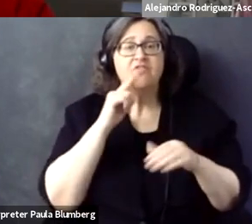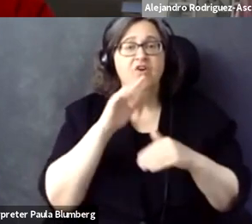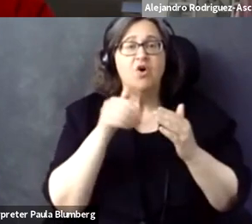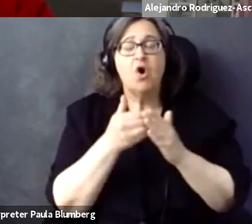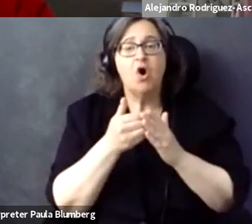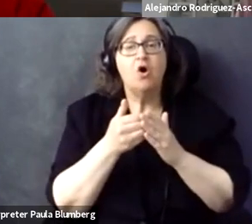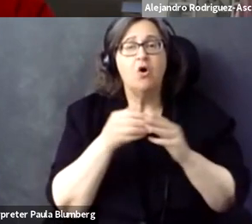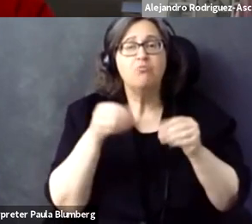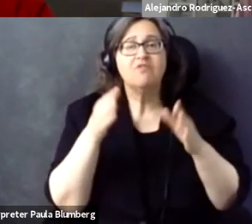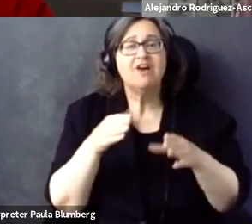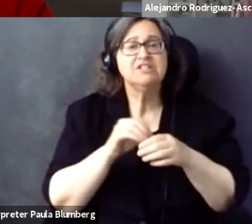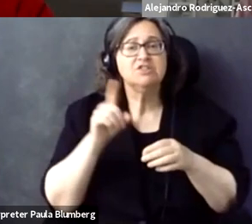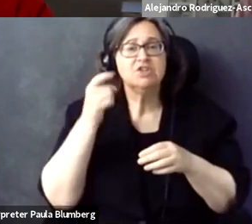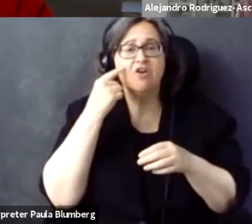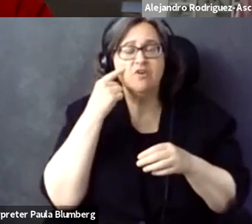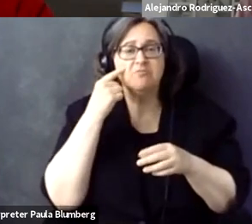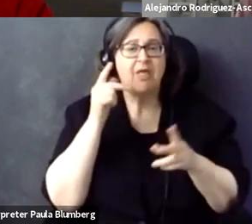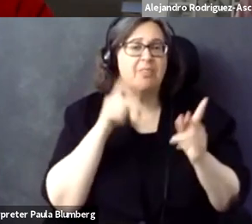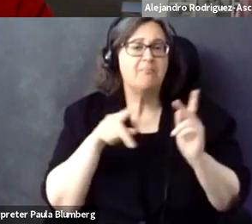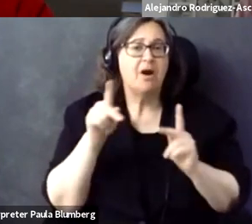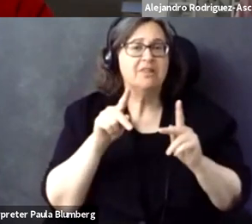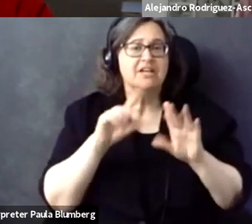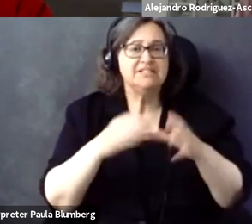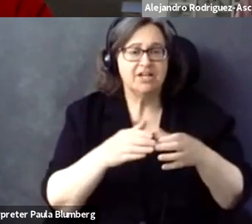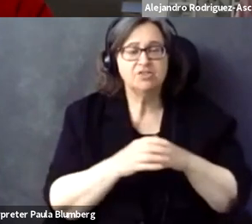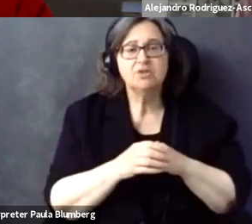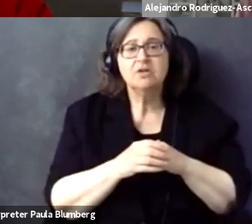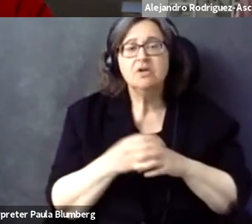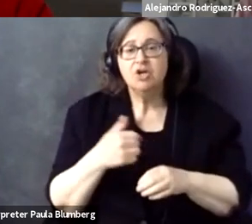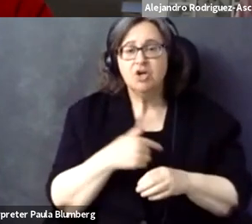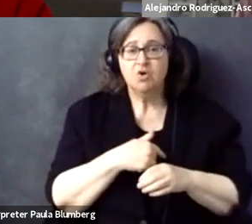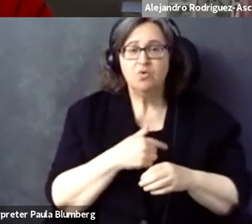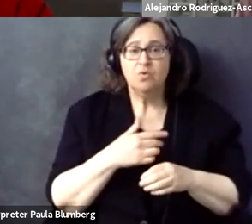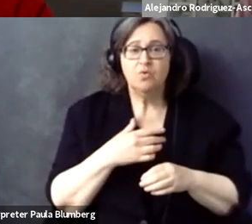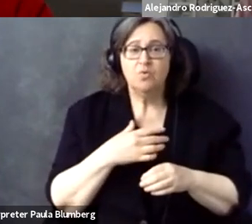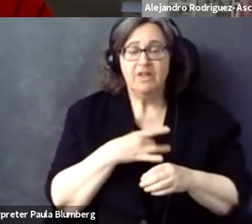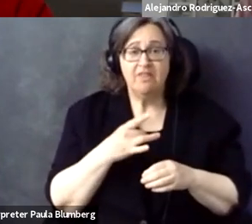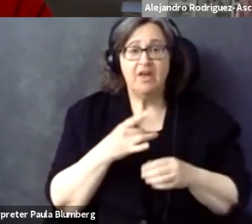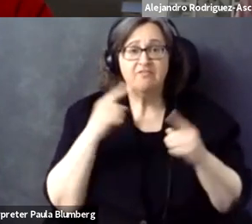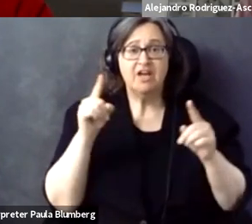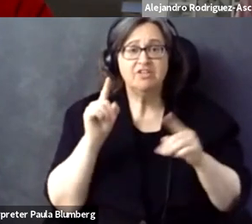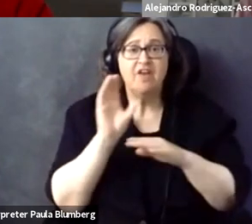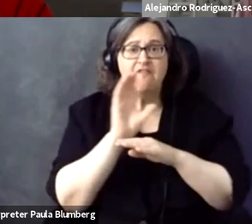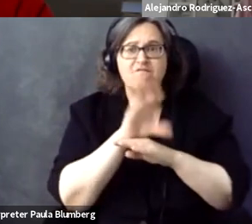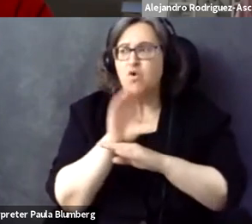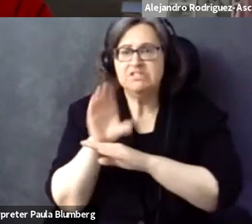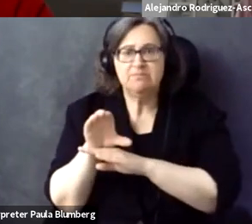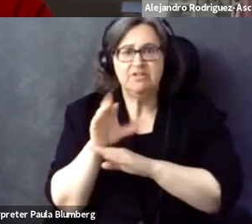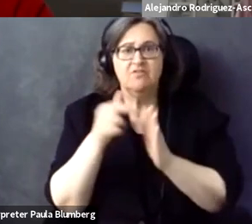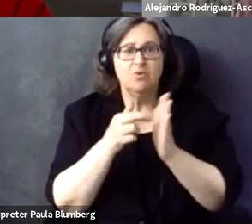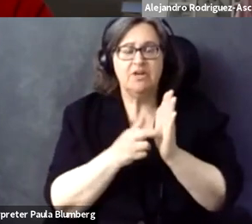has been a vast amount of activity across all providers across public sector in the UK.